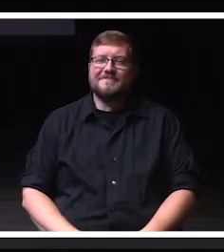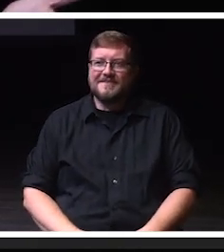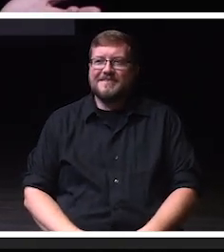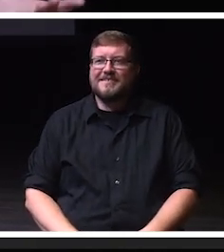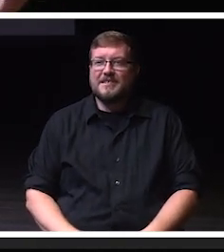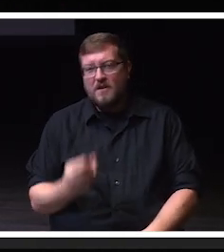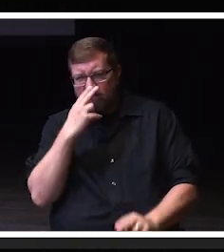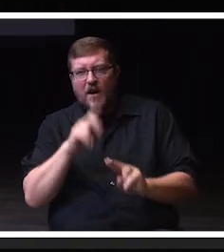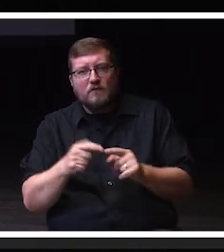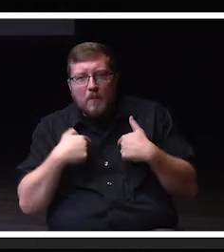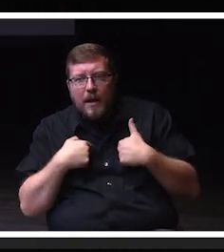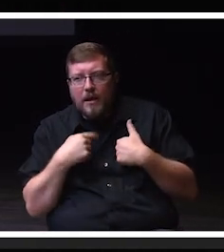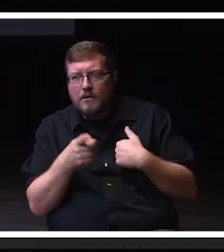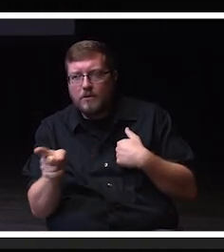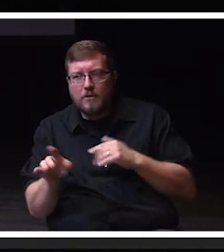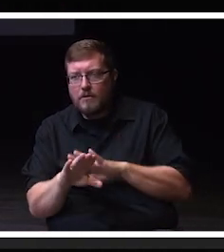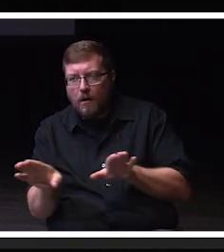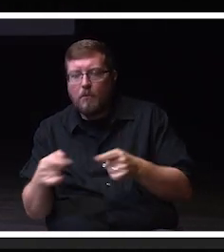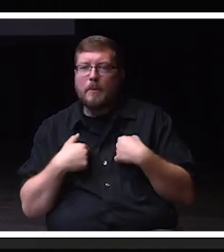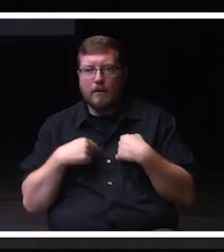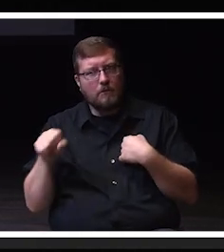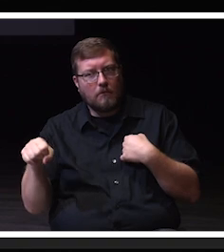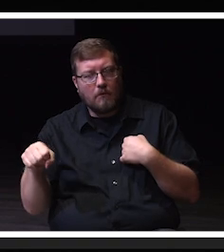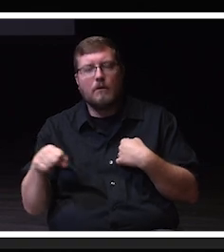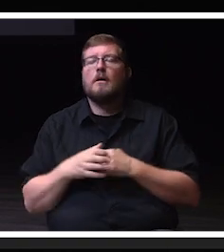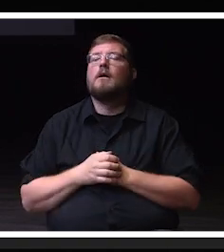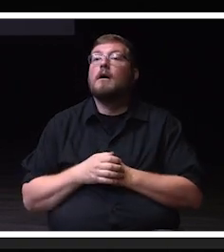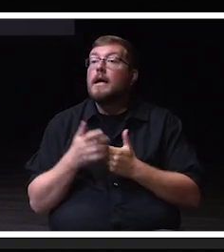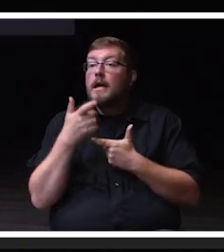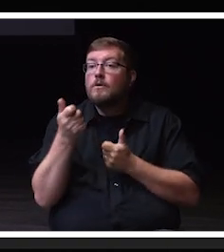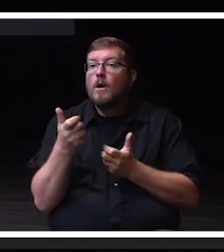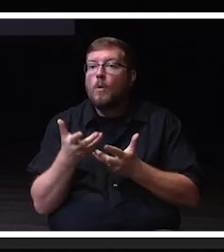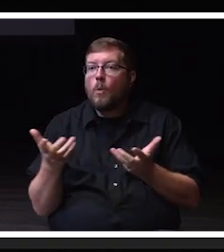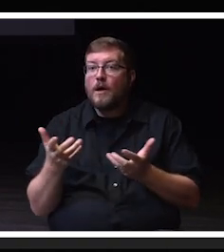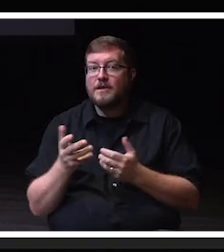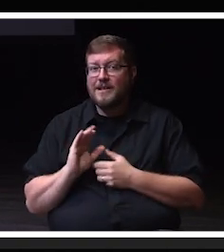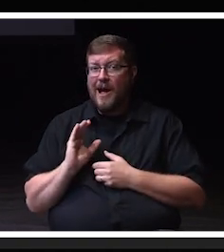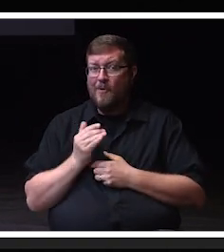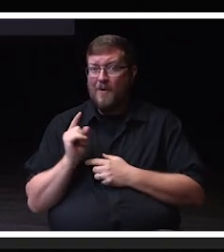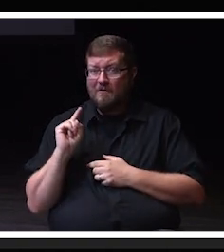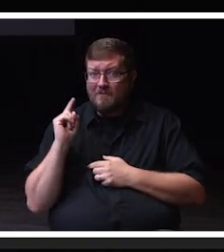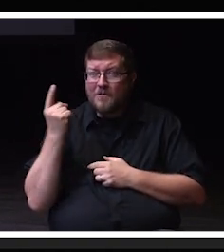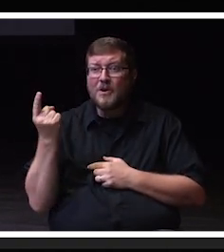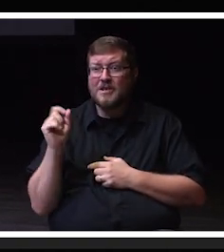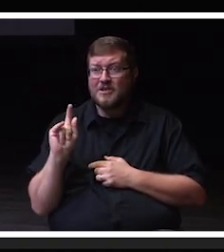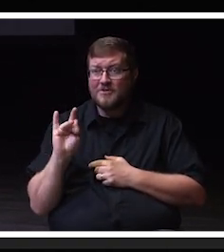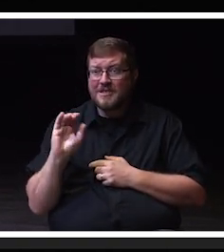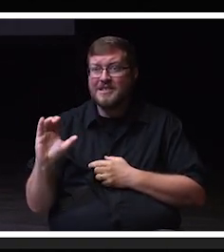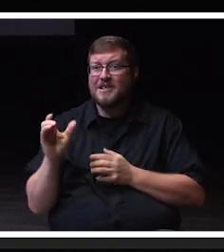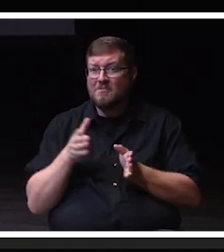Fun for me, not fun for everybody. The interesting thing is that this is actually our first strategic plan that the college has had.